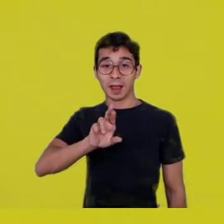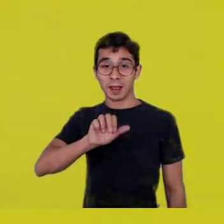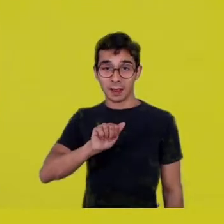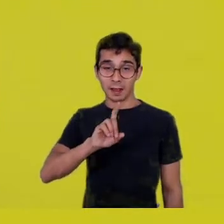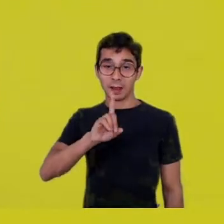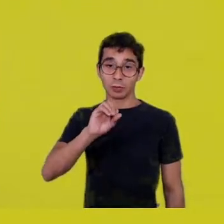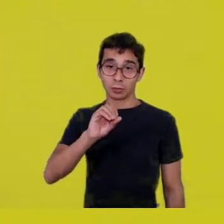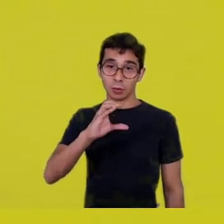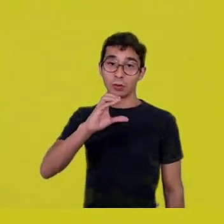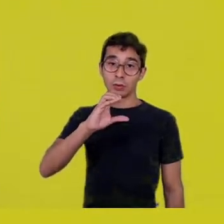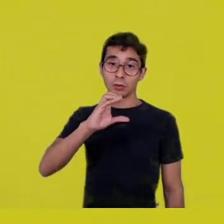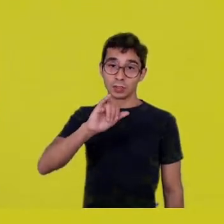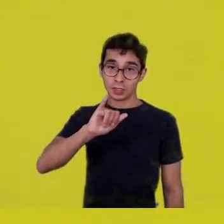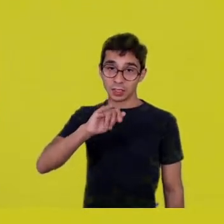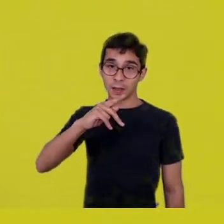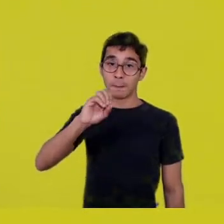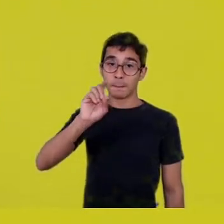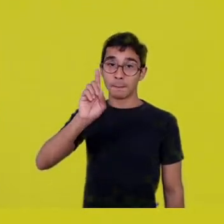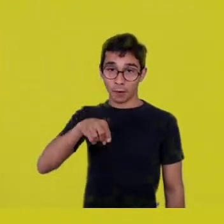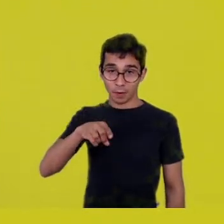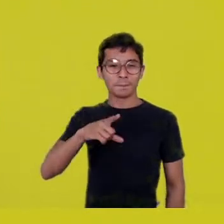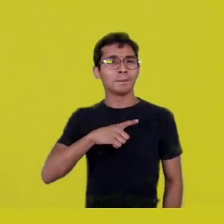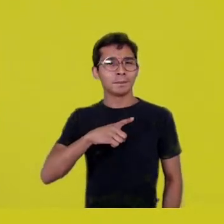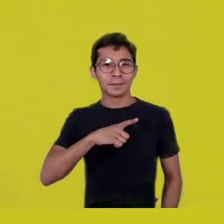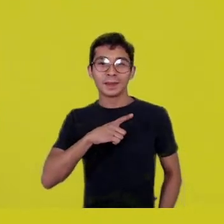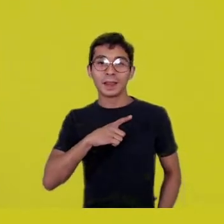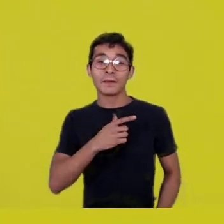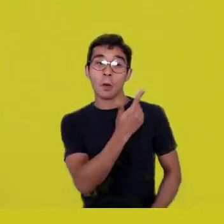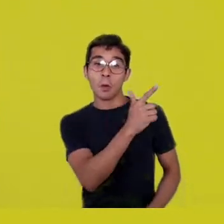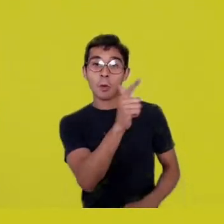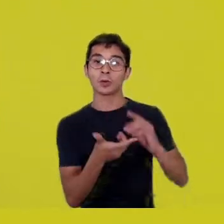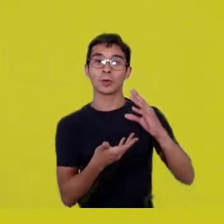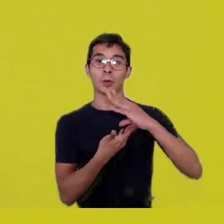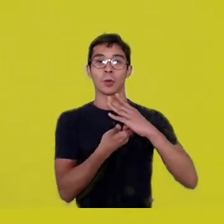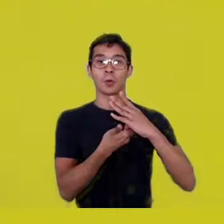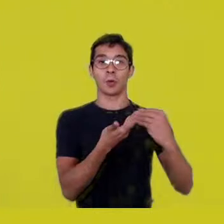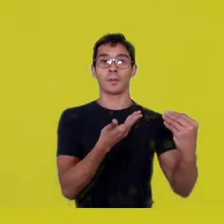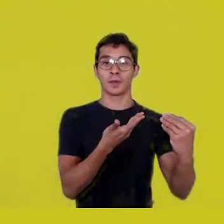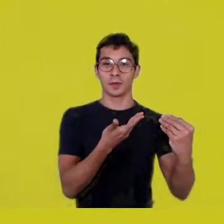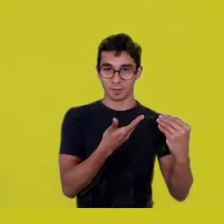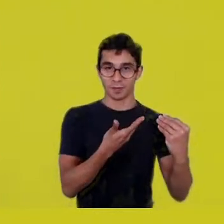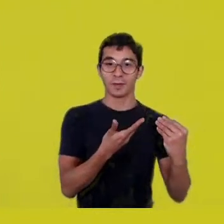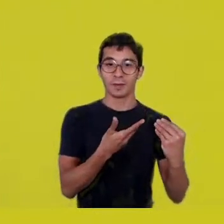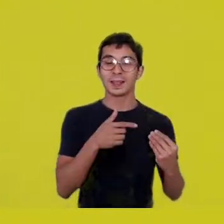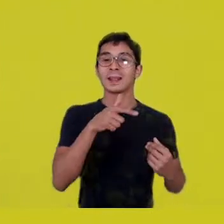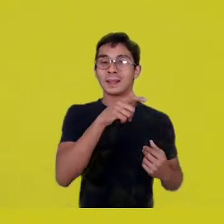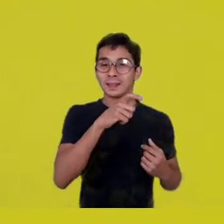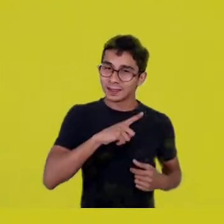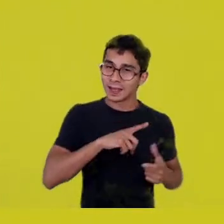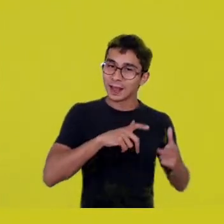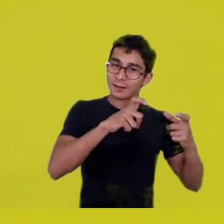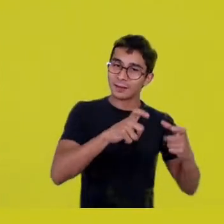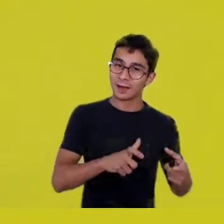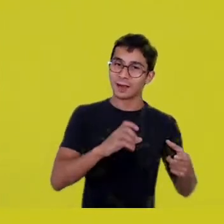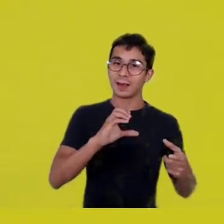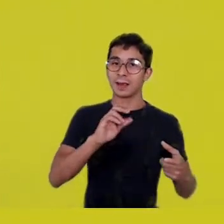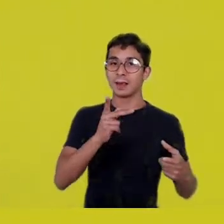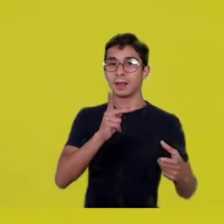There’s one in the Diamantine Plateau, there’s another in Mato Grosso,